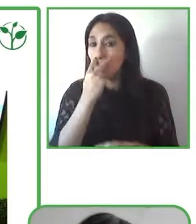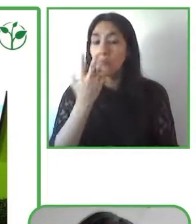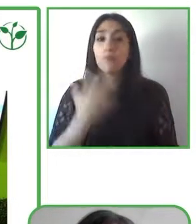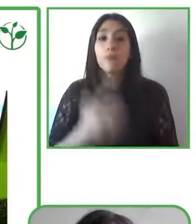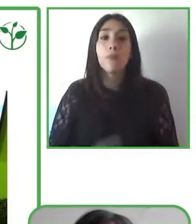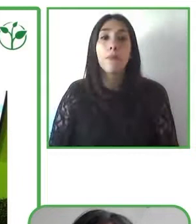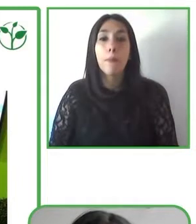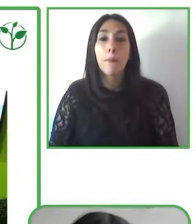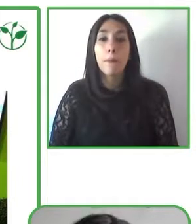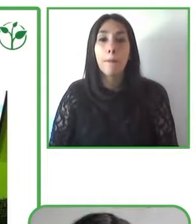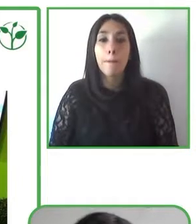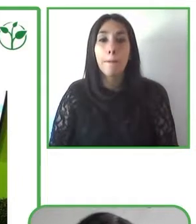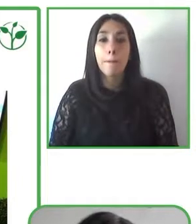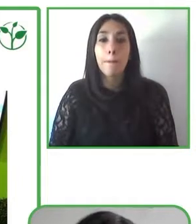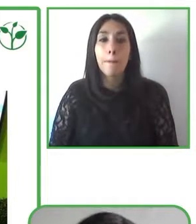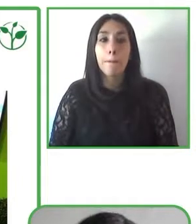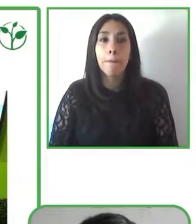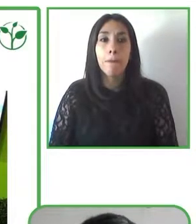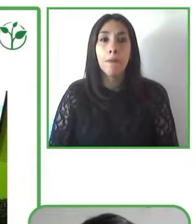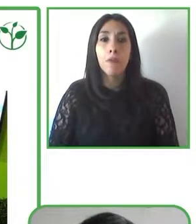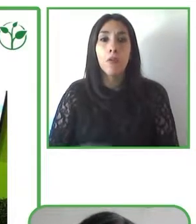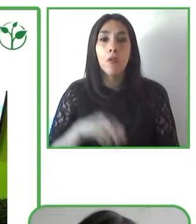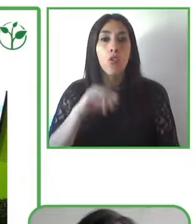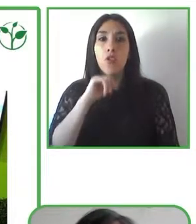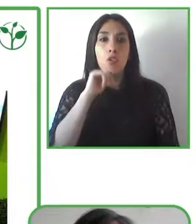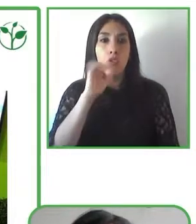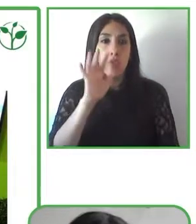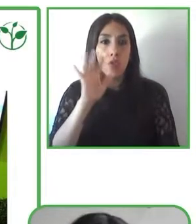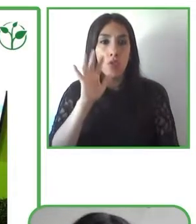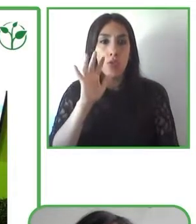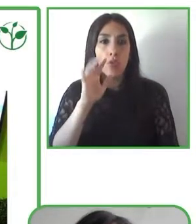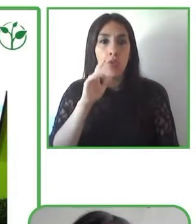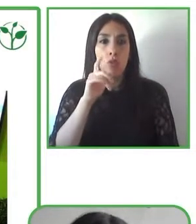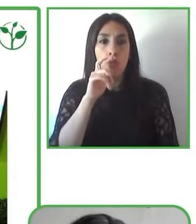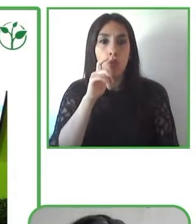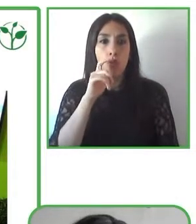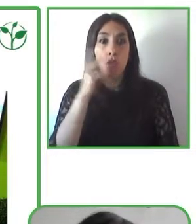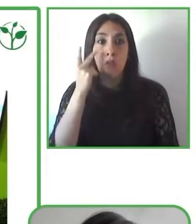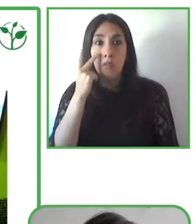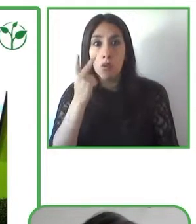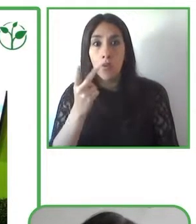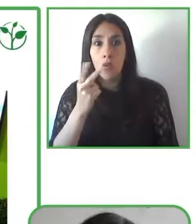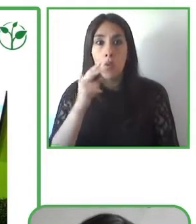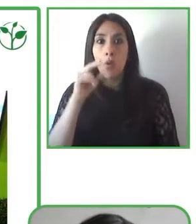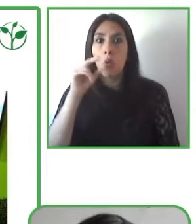there were few materials available, and we saw that in Brazil a lot of the student materials